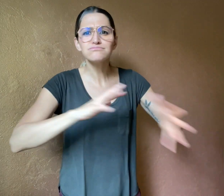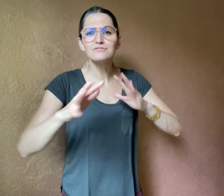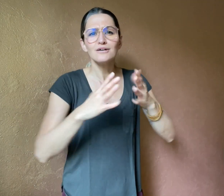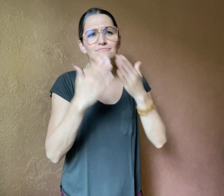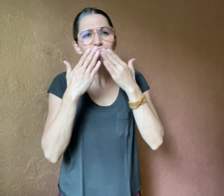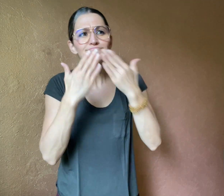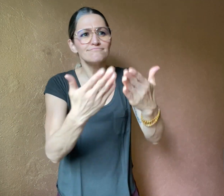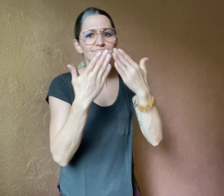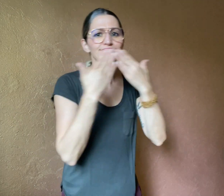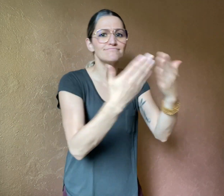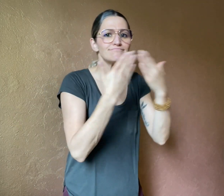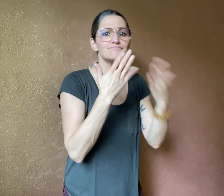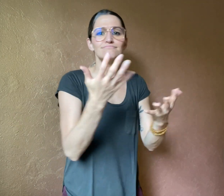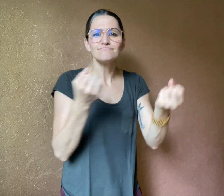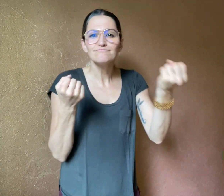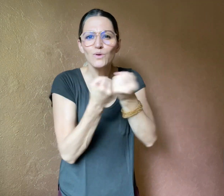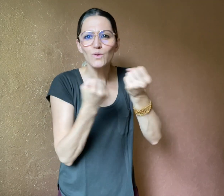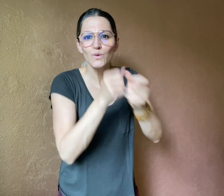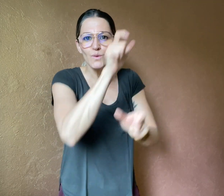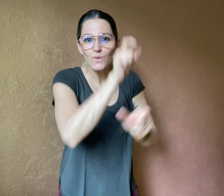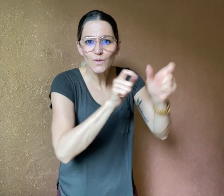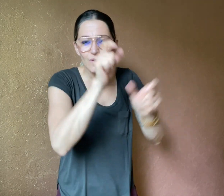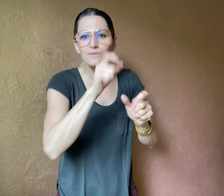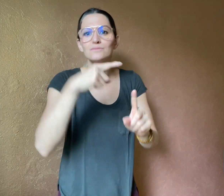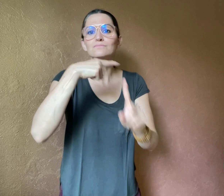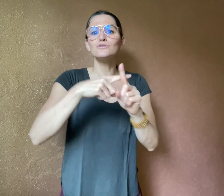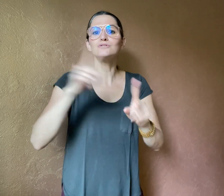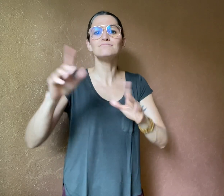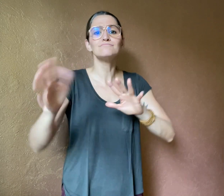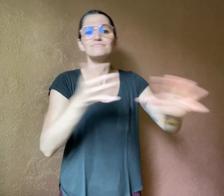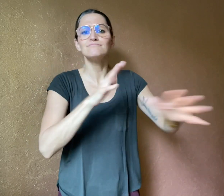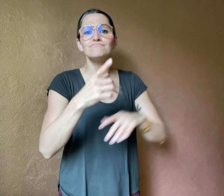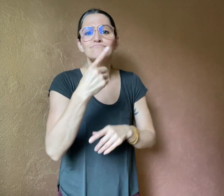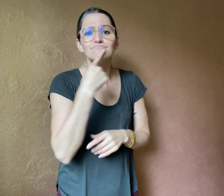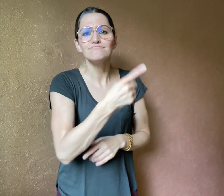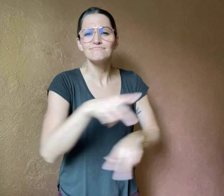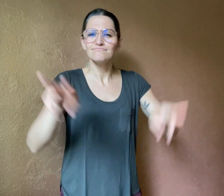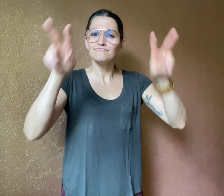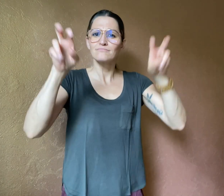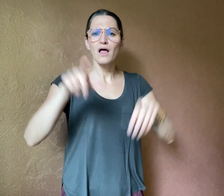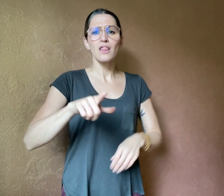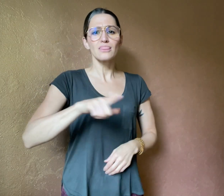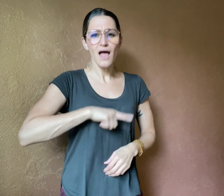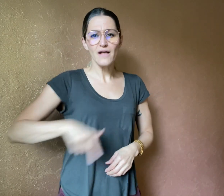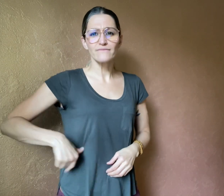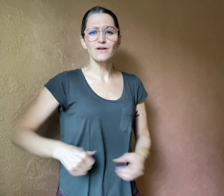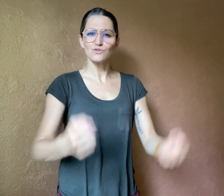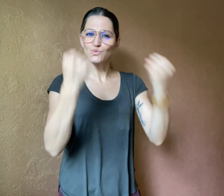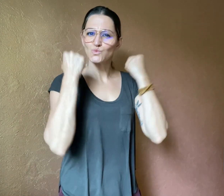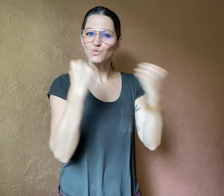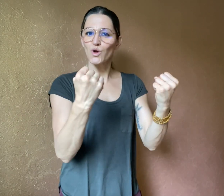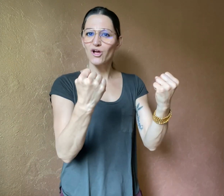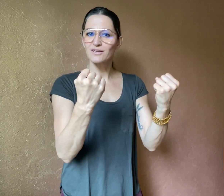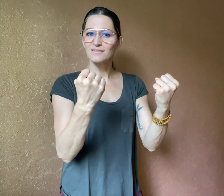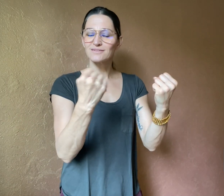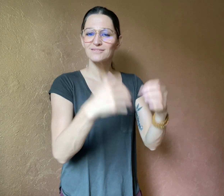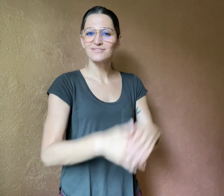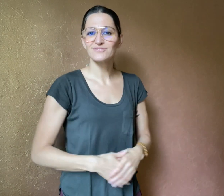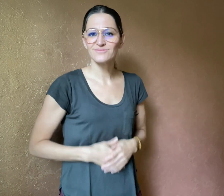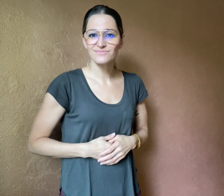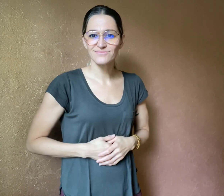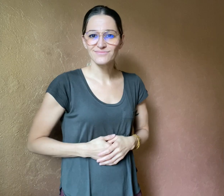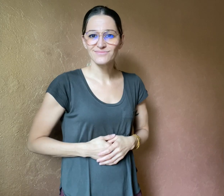thanking his supporters and saying “Latvia Strong”.